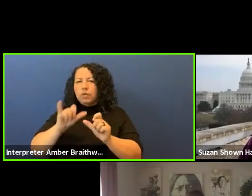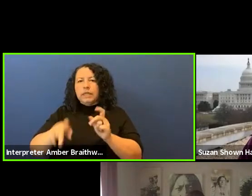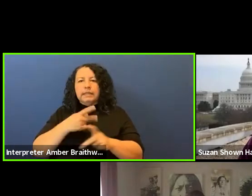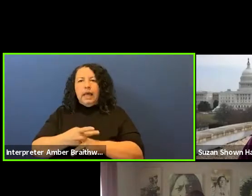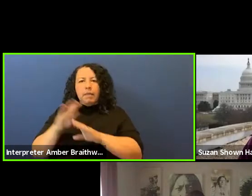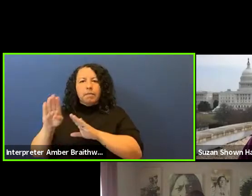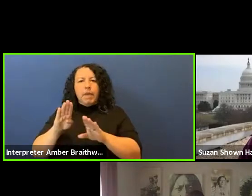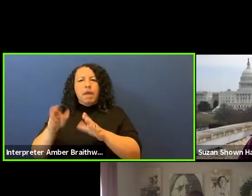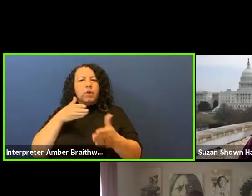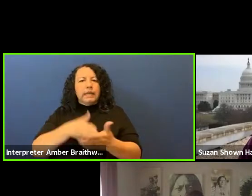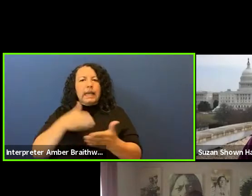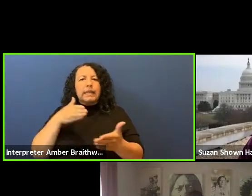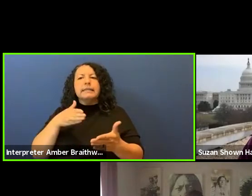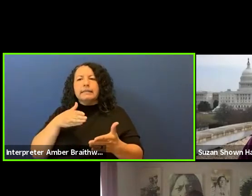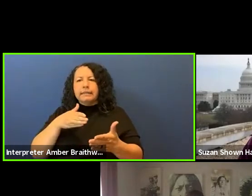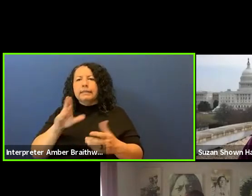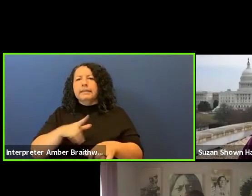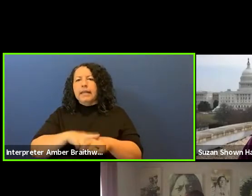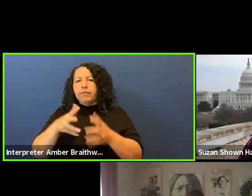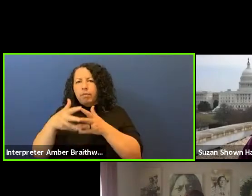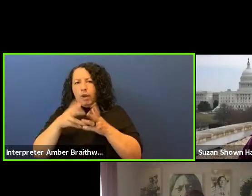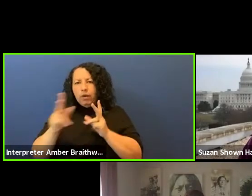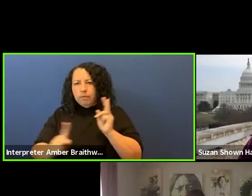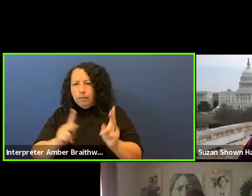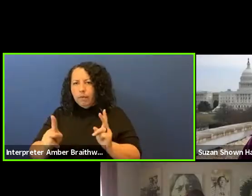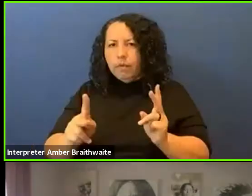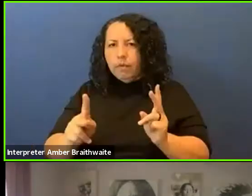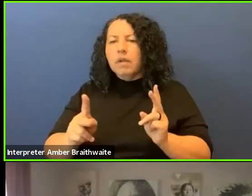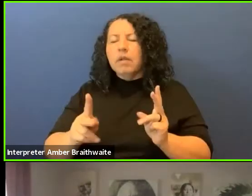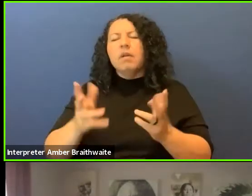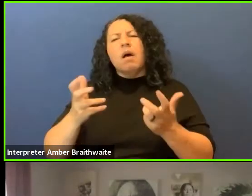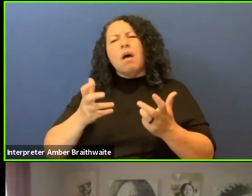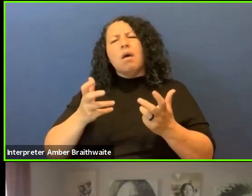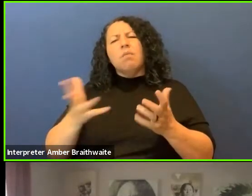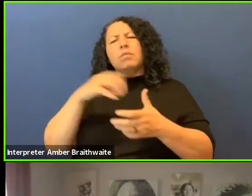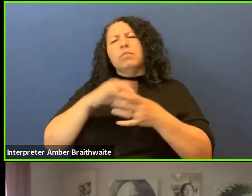I want to say that when I was asked to join this panel that